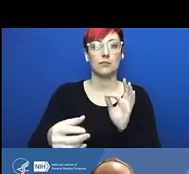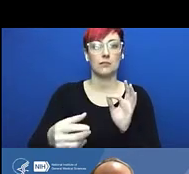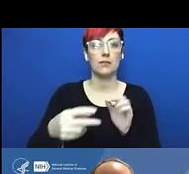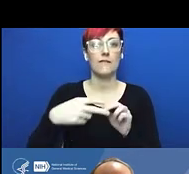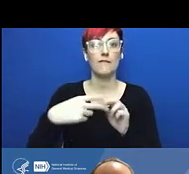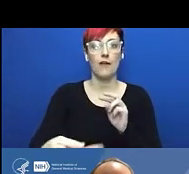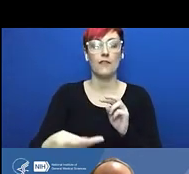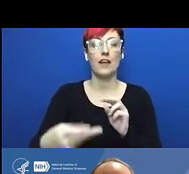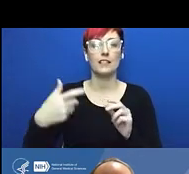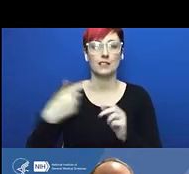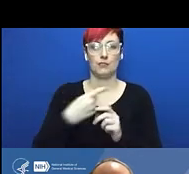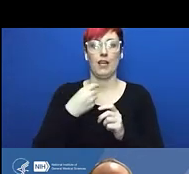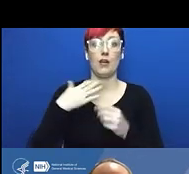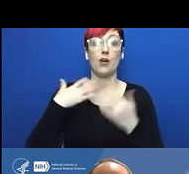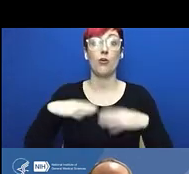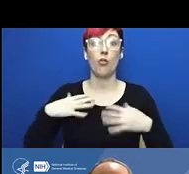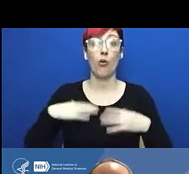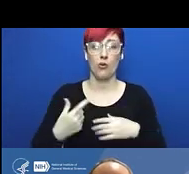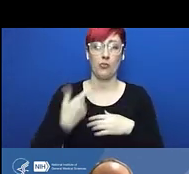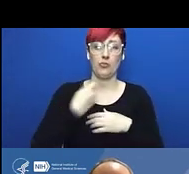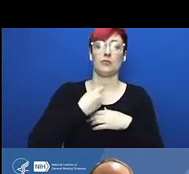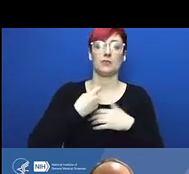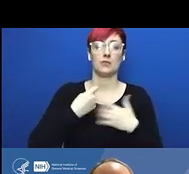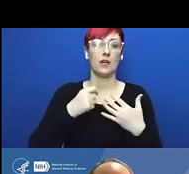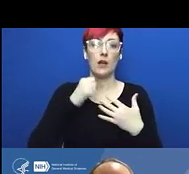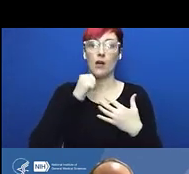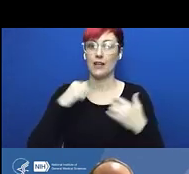Person: Yeah, great. Okay, perfect. Done.